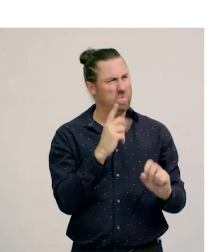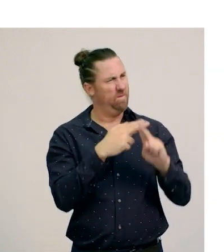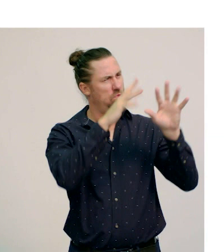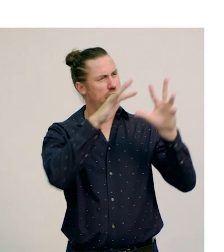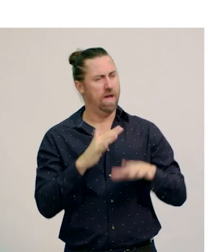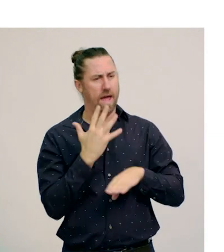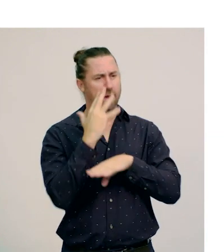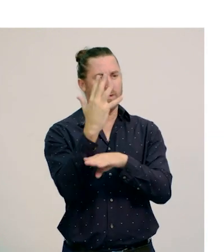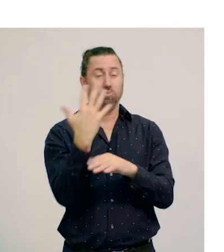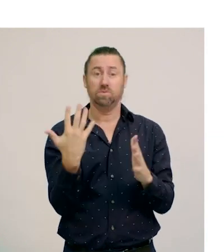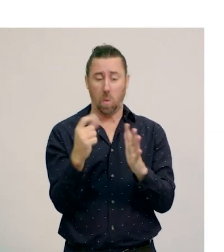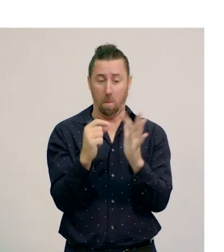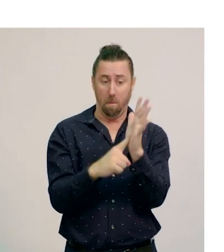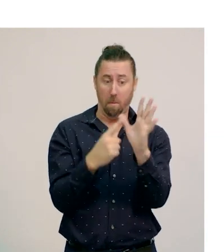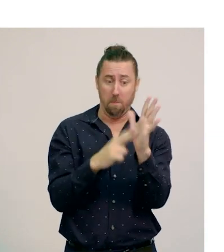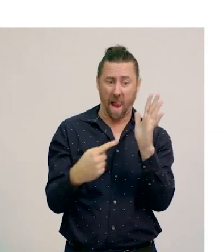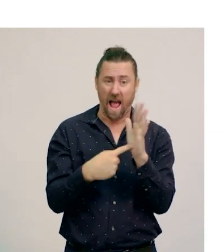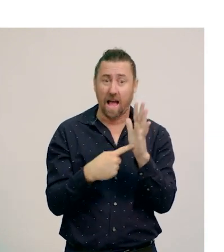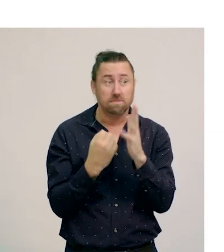Well, all plants are producers.